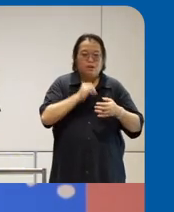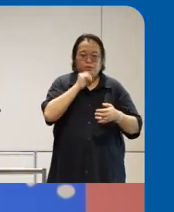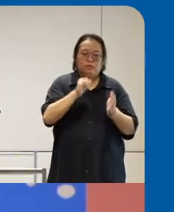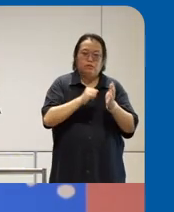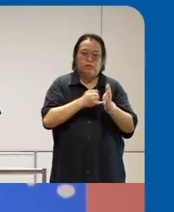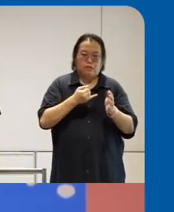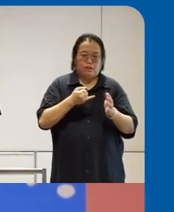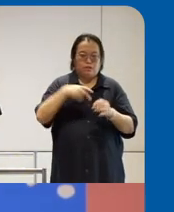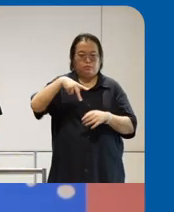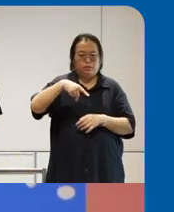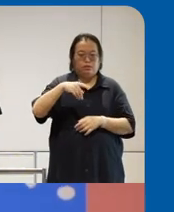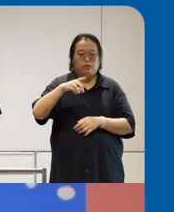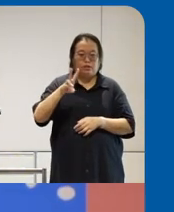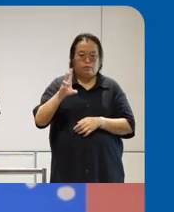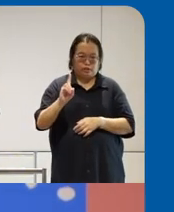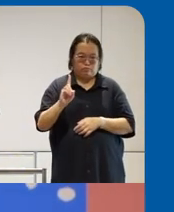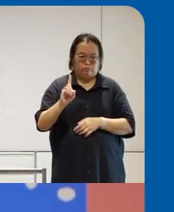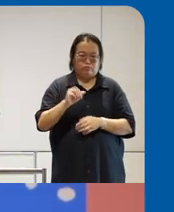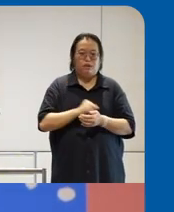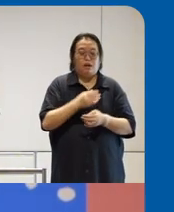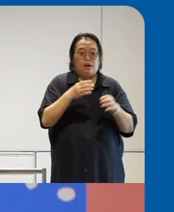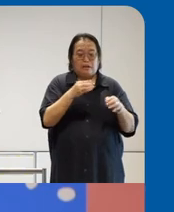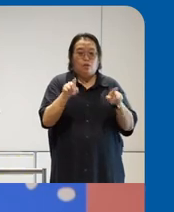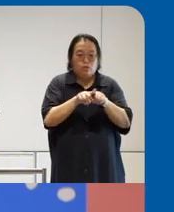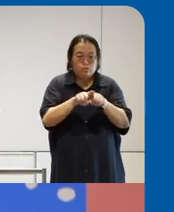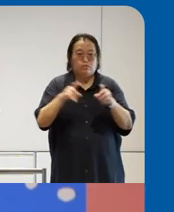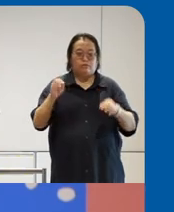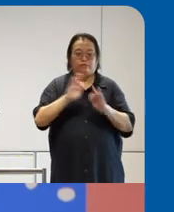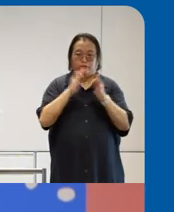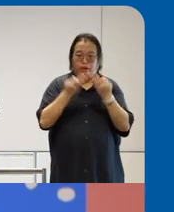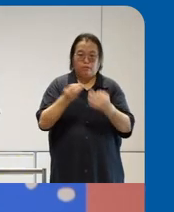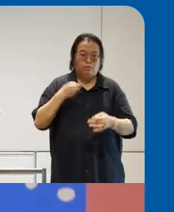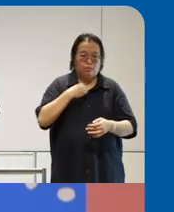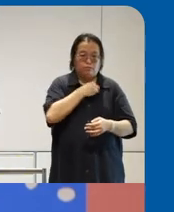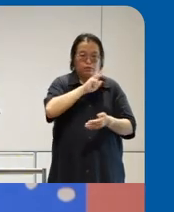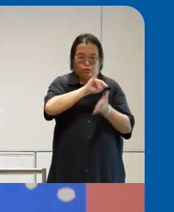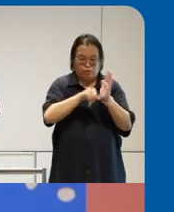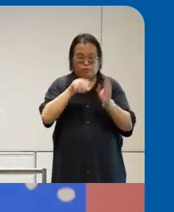the families behind them it's societies that they belong to communities that belong to um